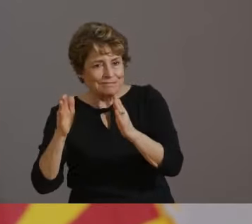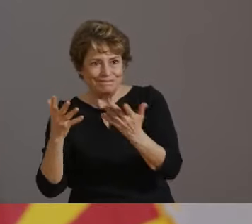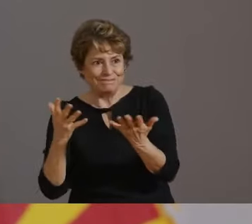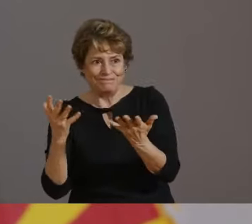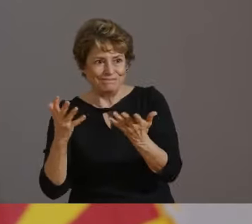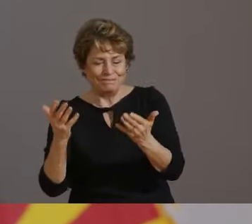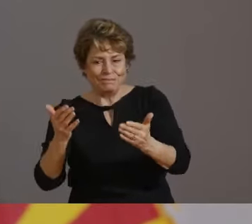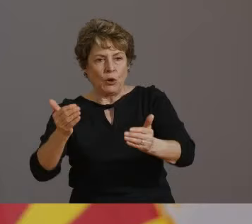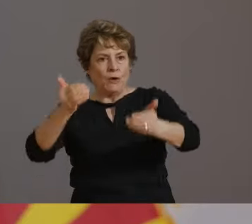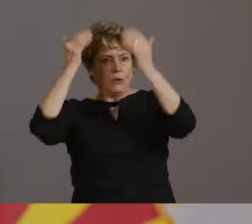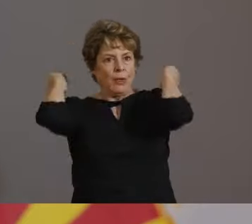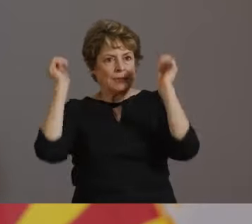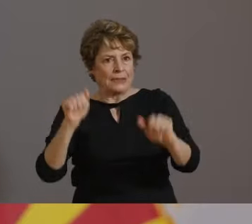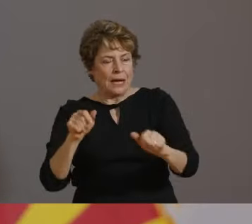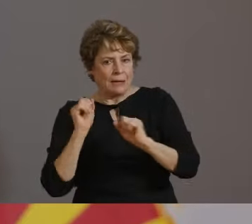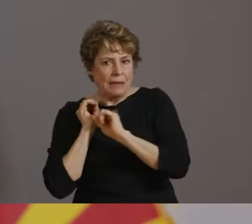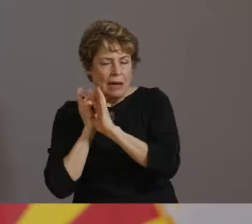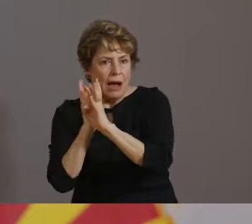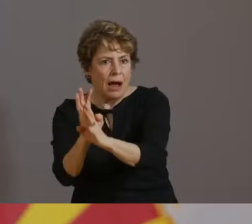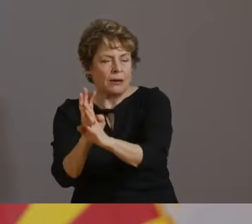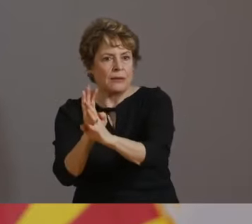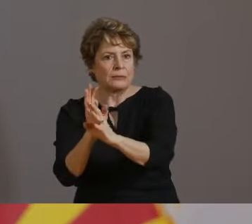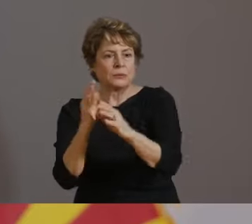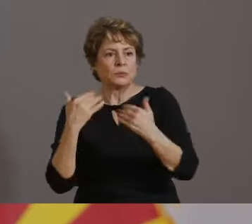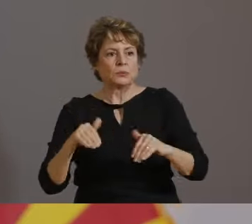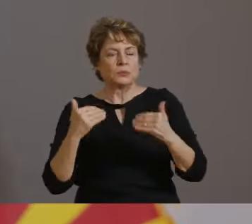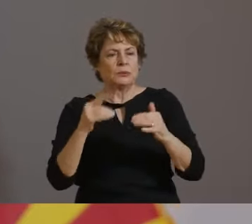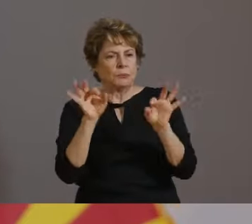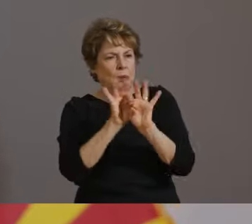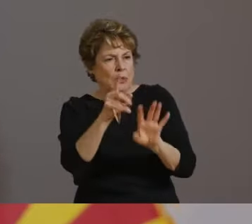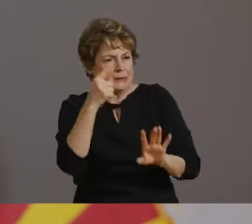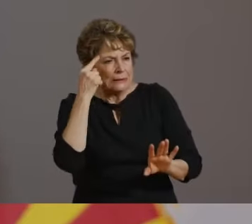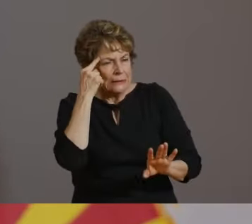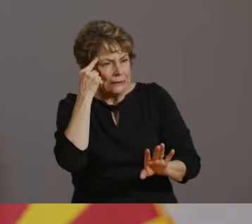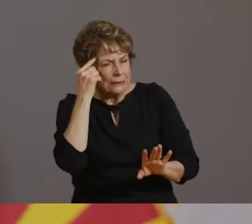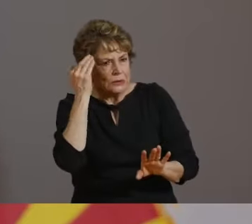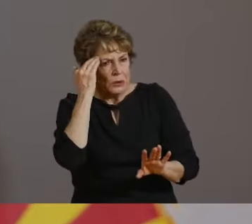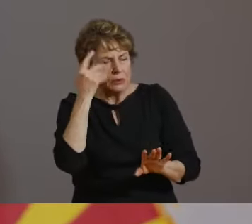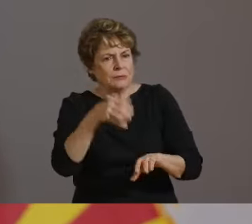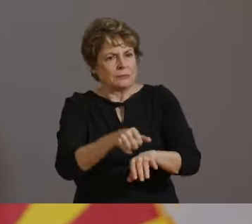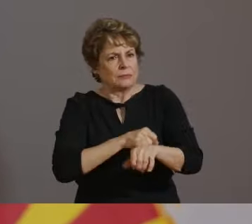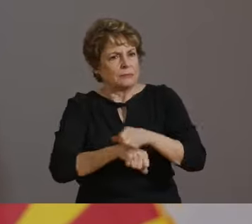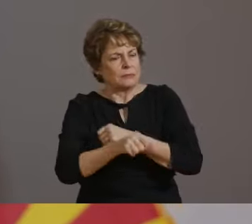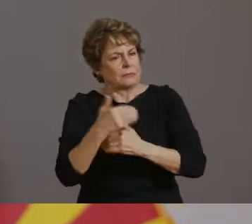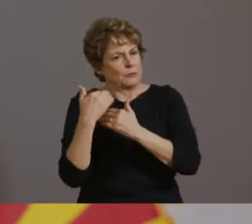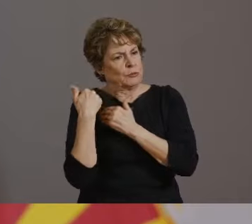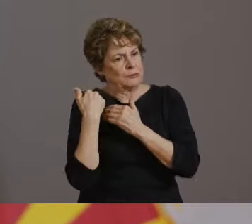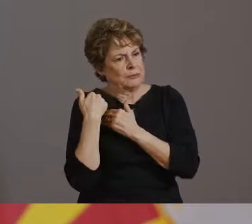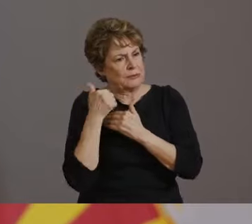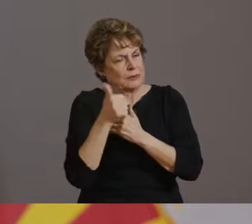THAT'S WHY IT IS CRITICAL FOR ALL OF US TO TAKE PROACTIVE STEPS TO PREVENT THE SPREAD OF BOTH DISEASES.